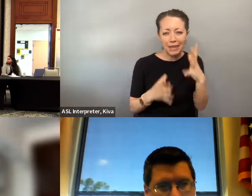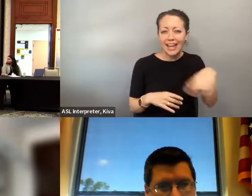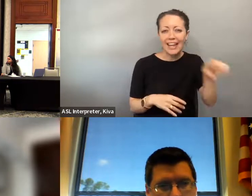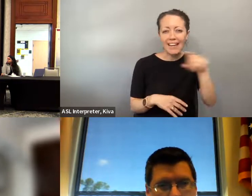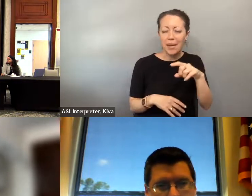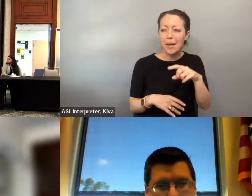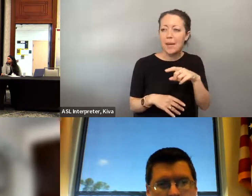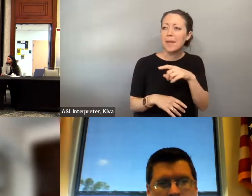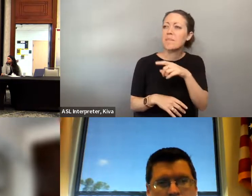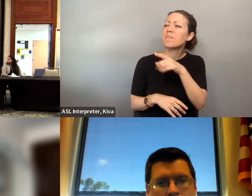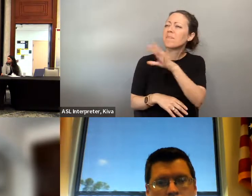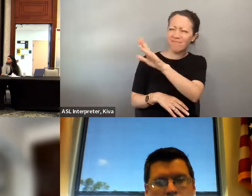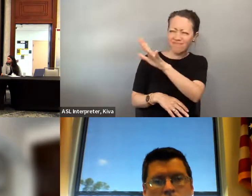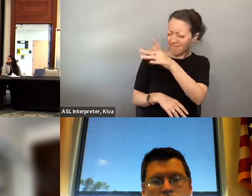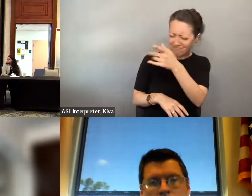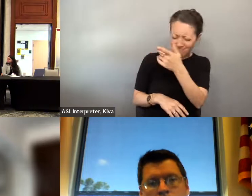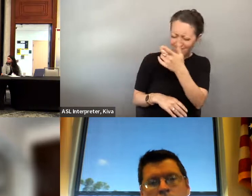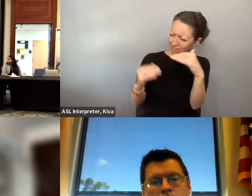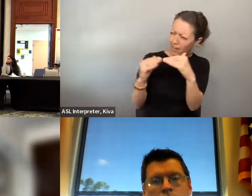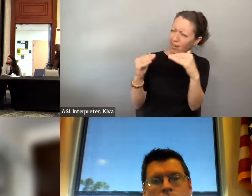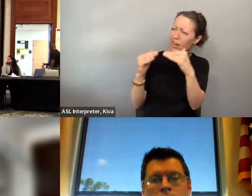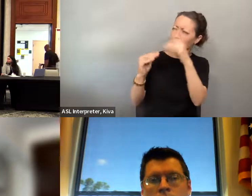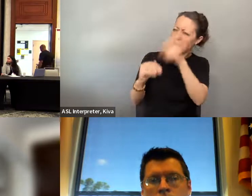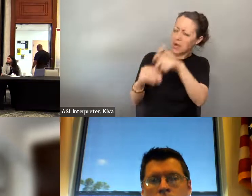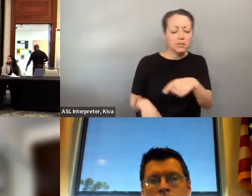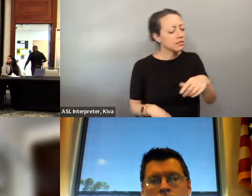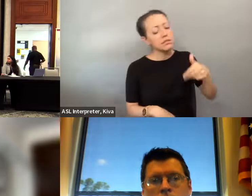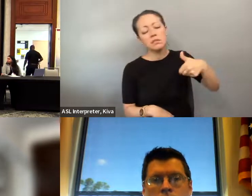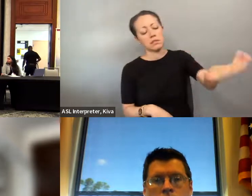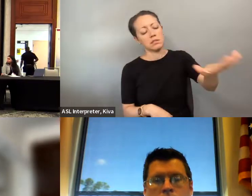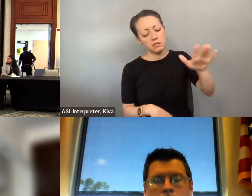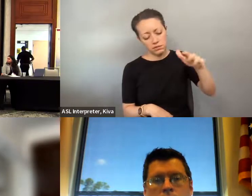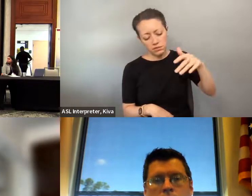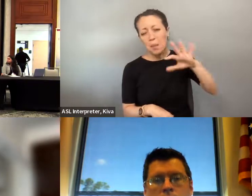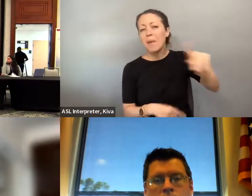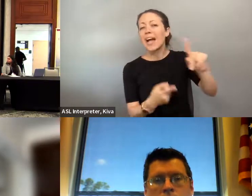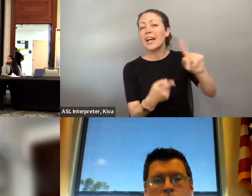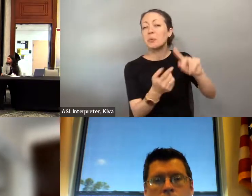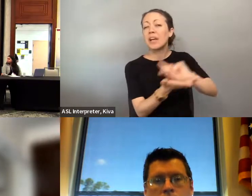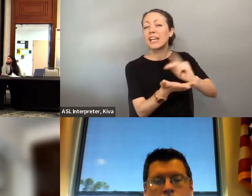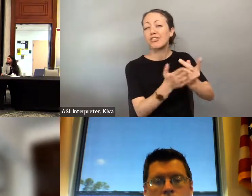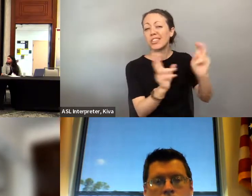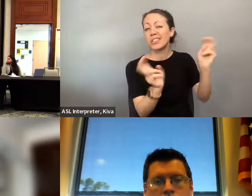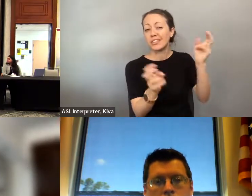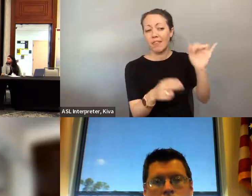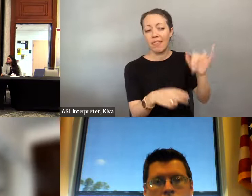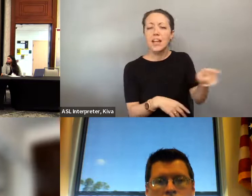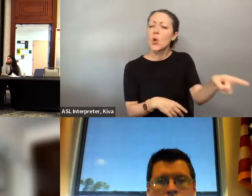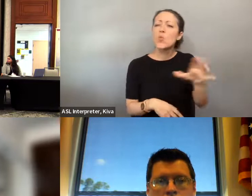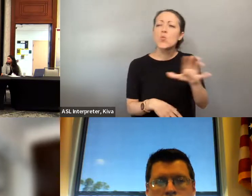a man would try to play God basically, many of them are quakers, it was like blasphemy and they wanted to talk about this in the street and their husbands were like, no, go